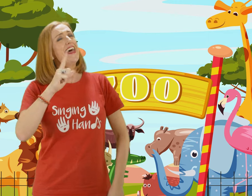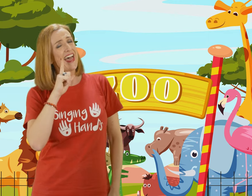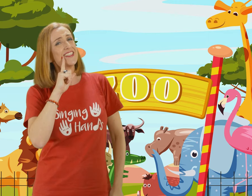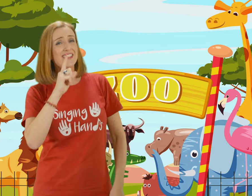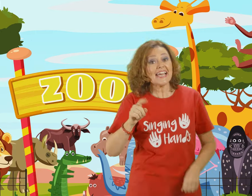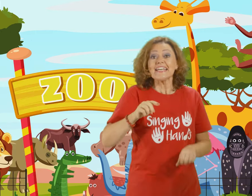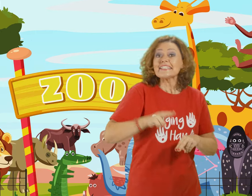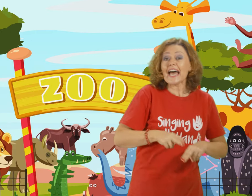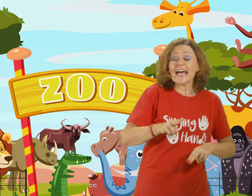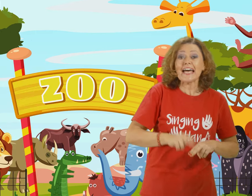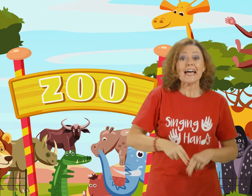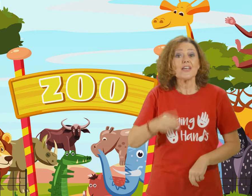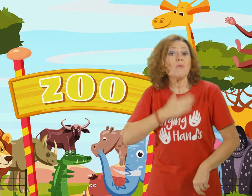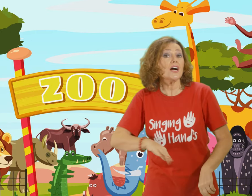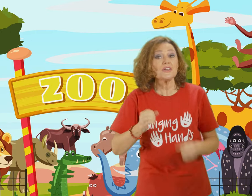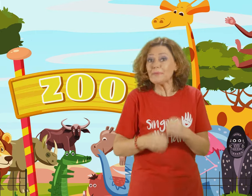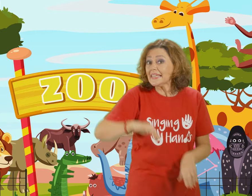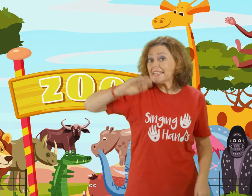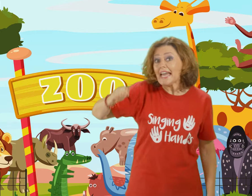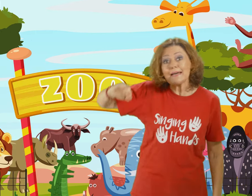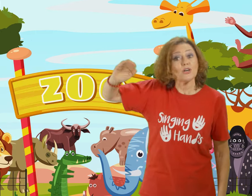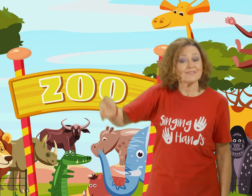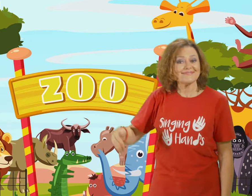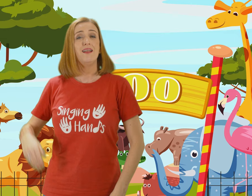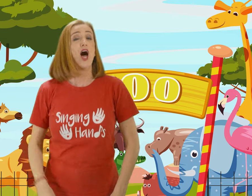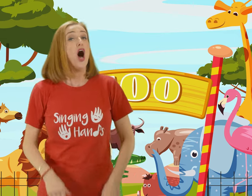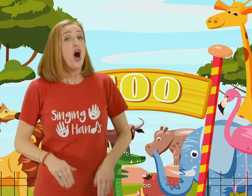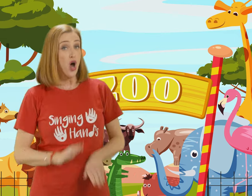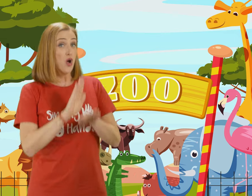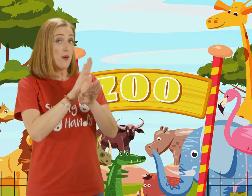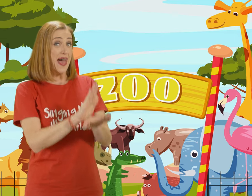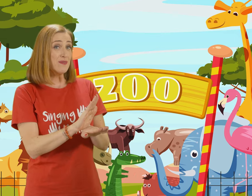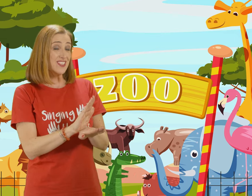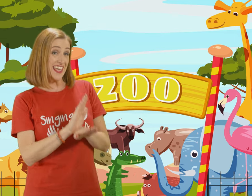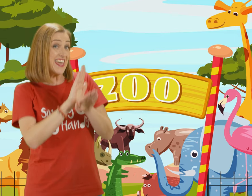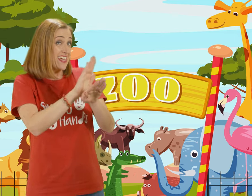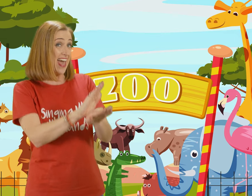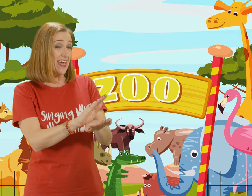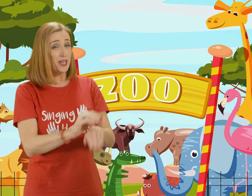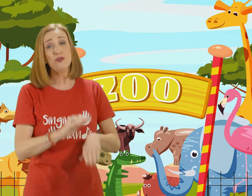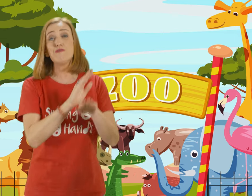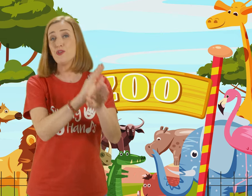And I said "Dad I want to be a camel" Or a bouncy kangaroo"